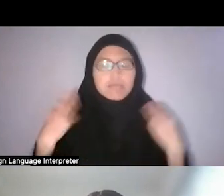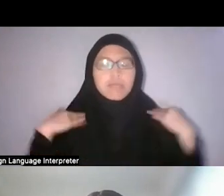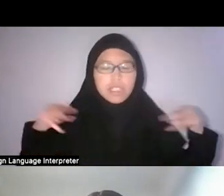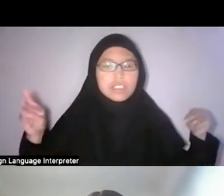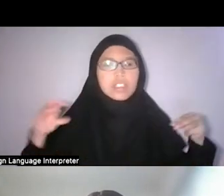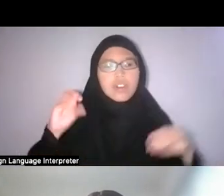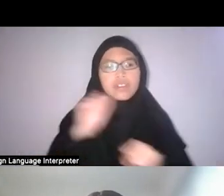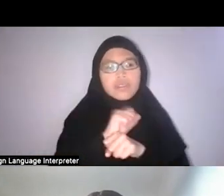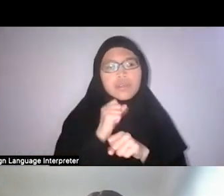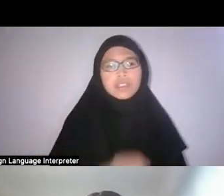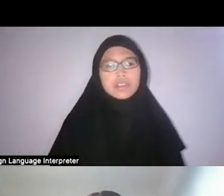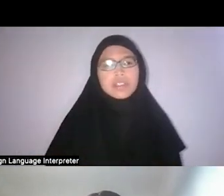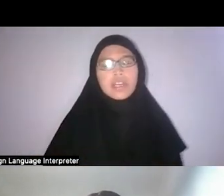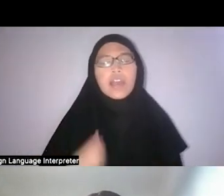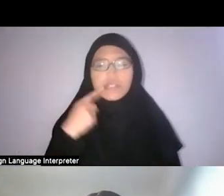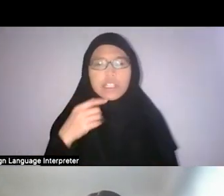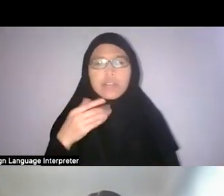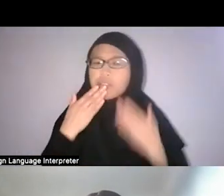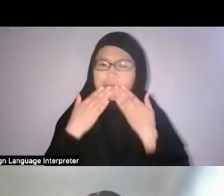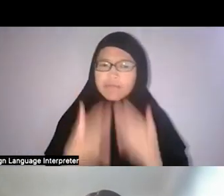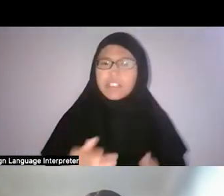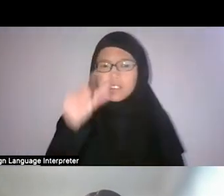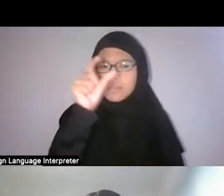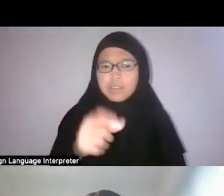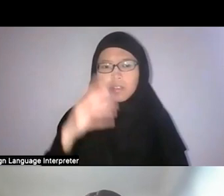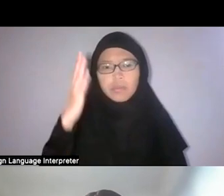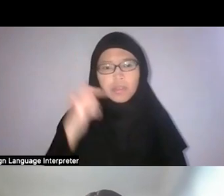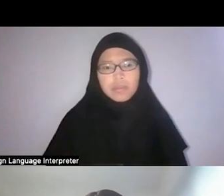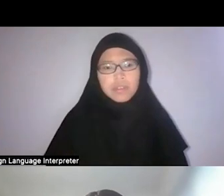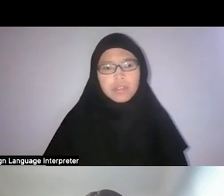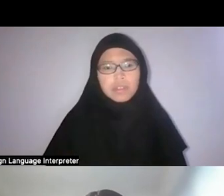And I would say that we can really thank him for deconstructing a lot of local knowledge